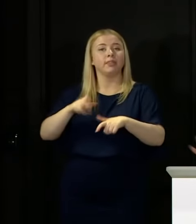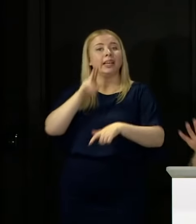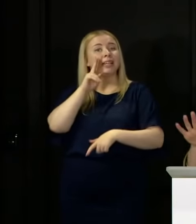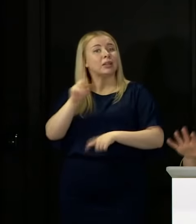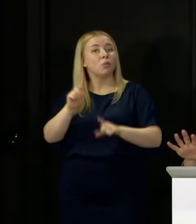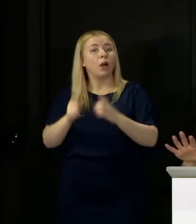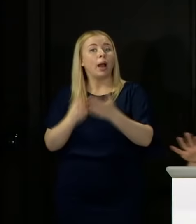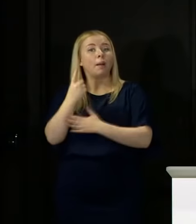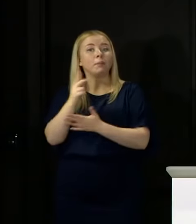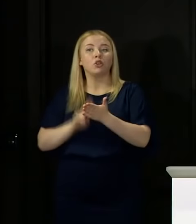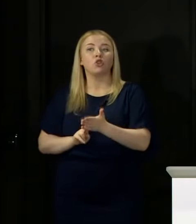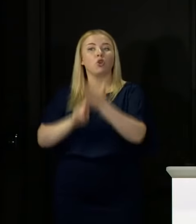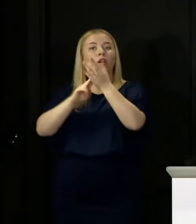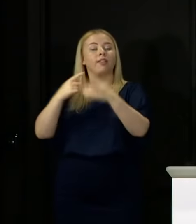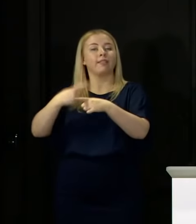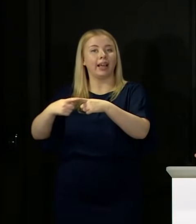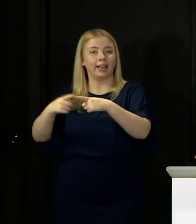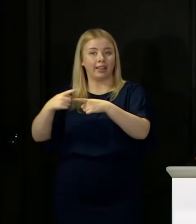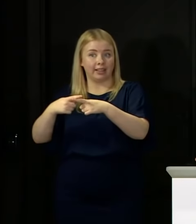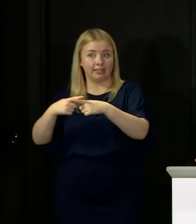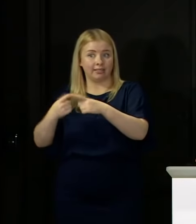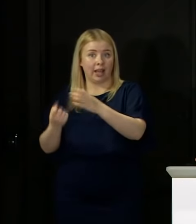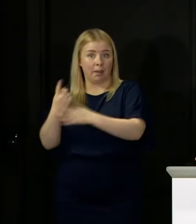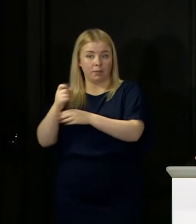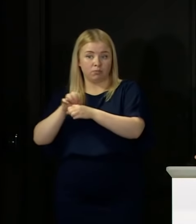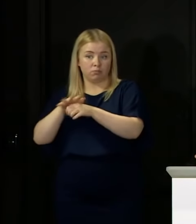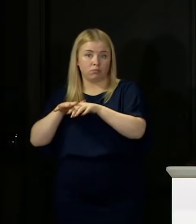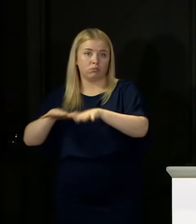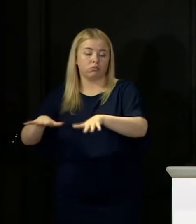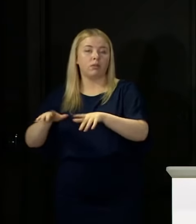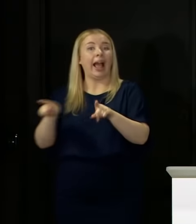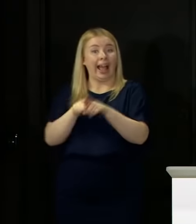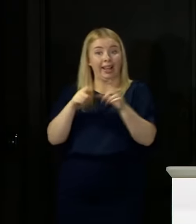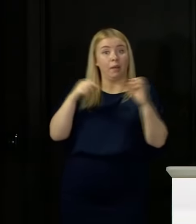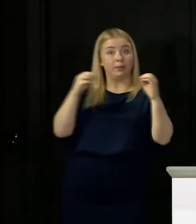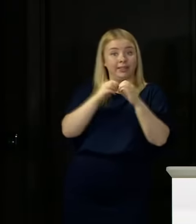what we are seeing in Aberdeen, we will undoubtedly see more of these outbreaks, there requires